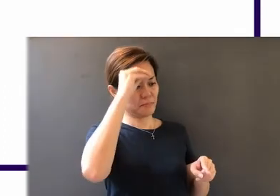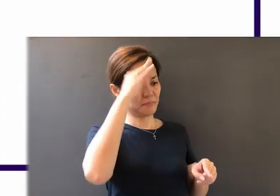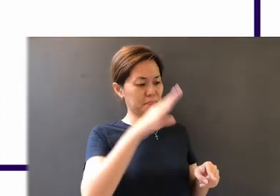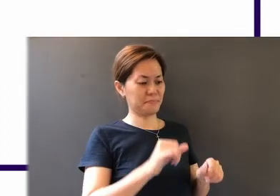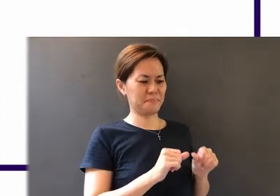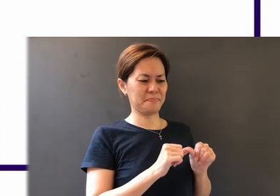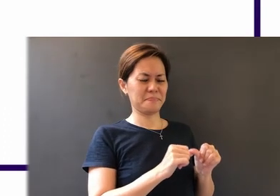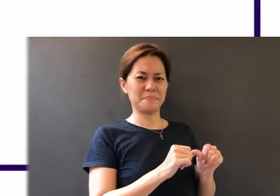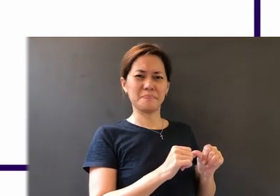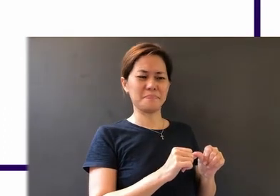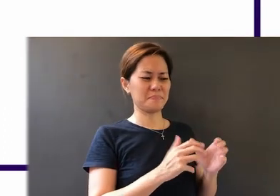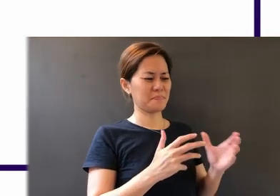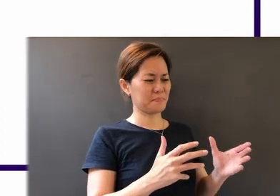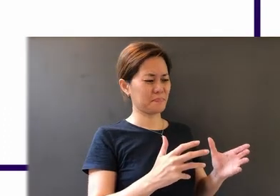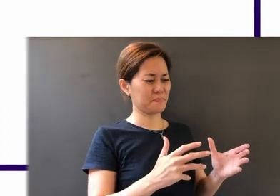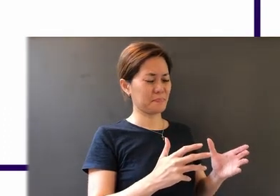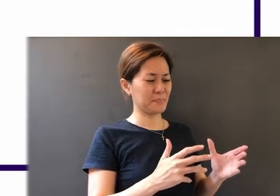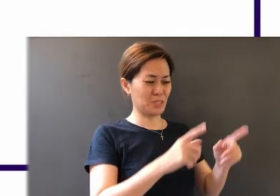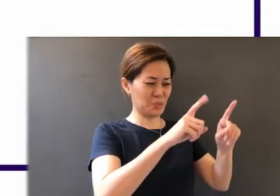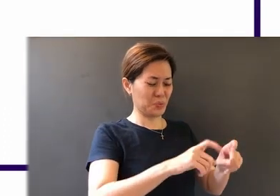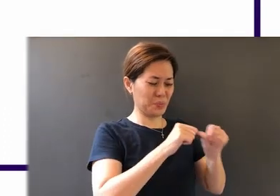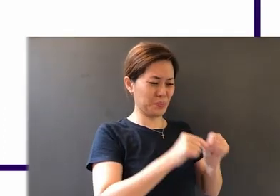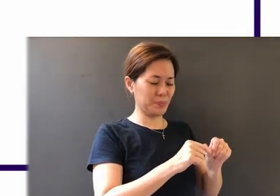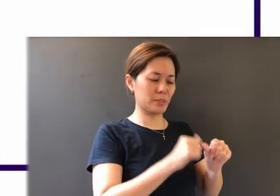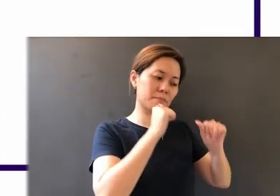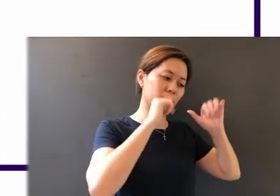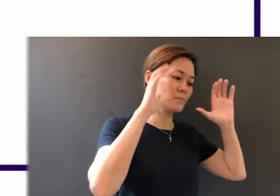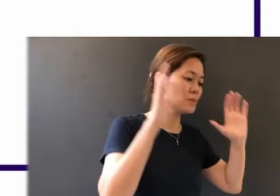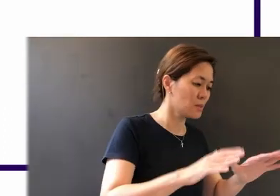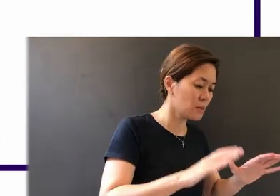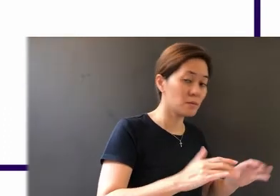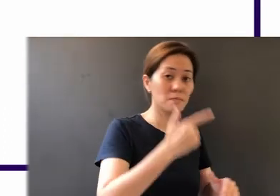steadfast under trial, for when he has stood the